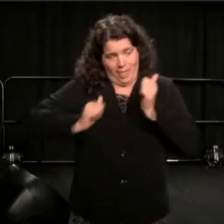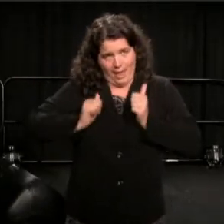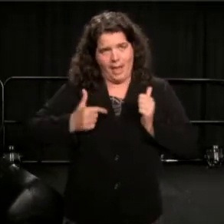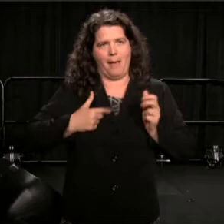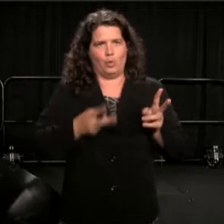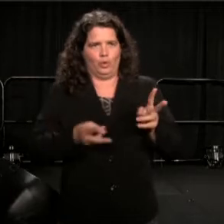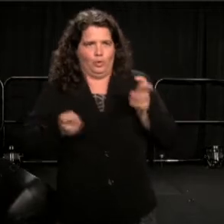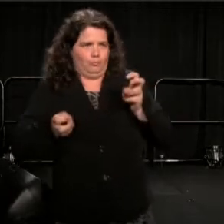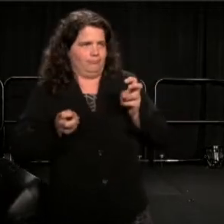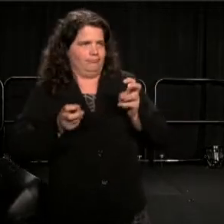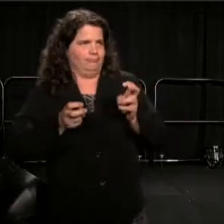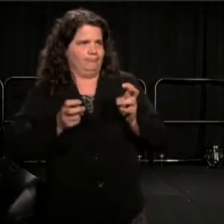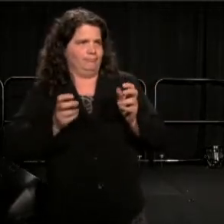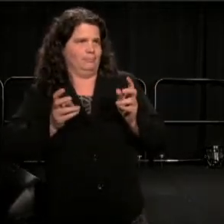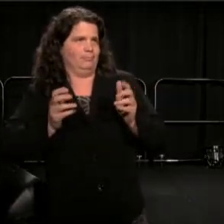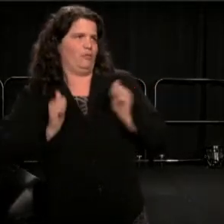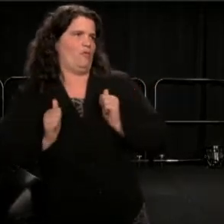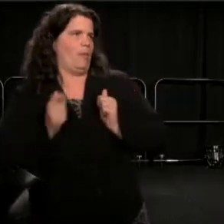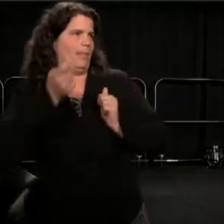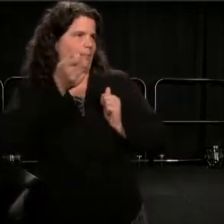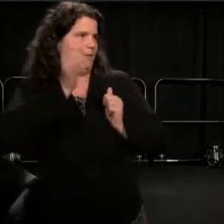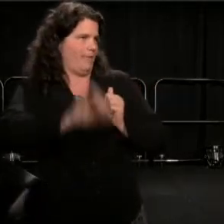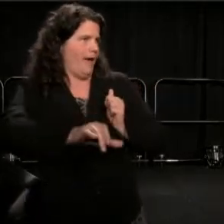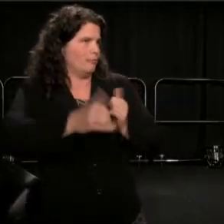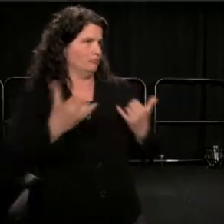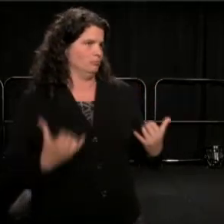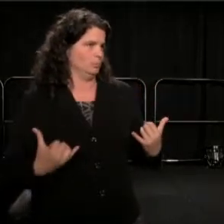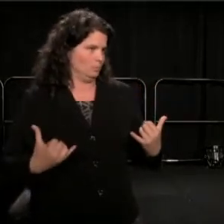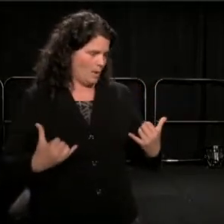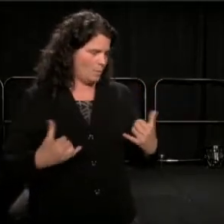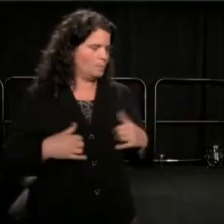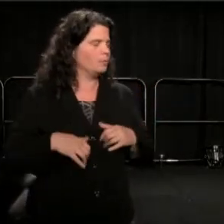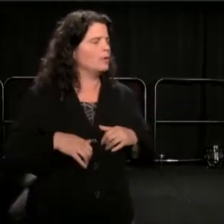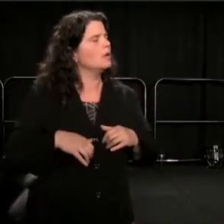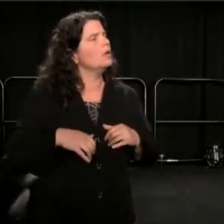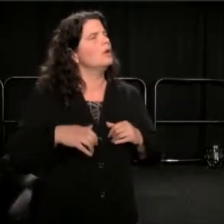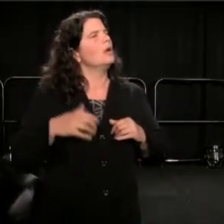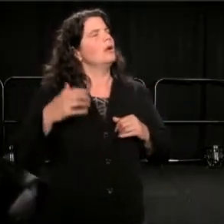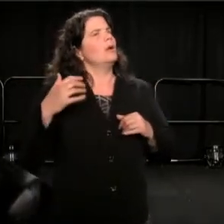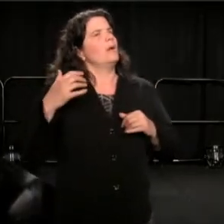because I want to propose to you, that we could and we do need,